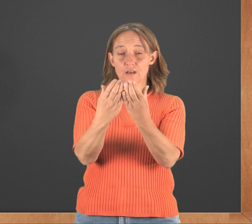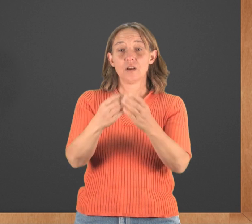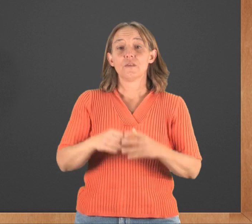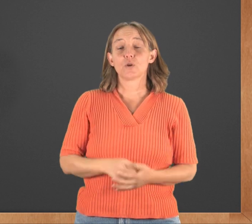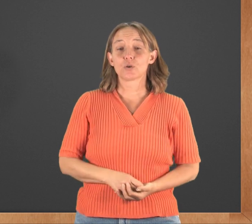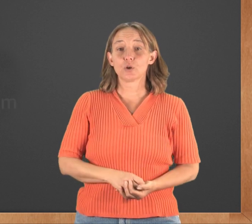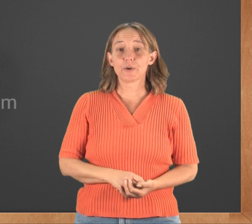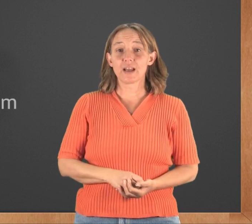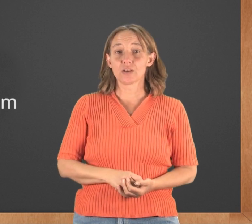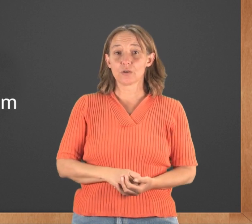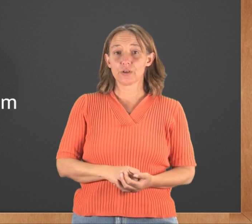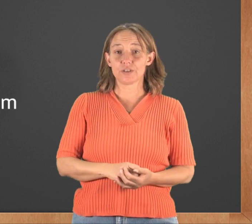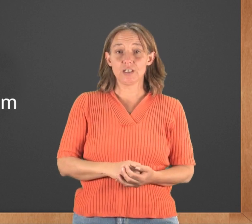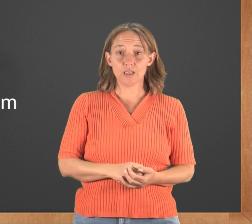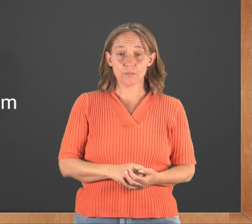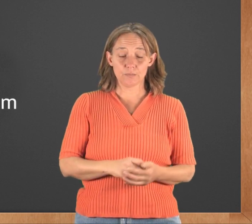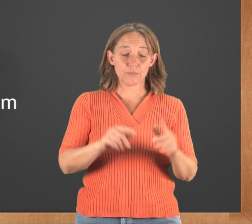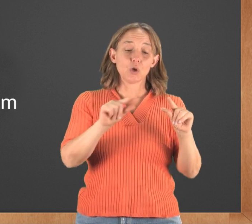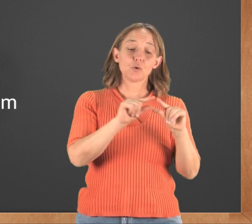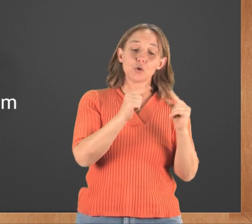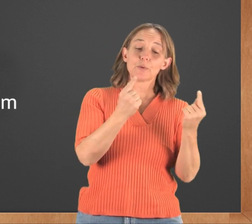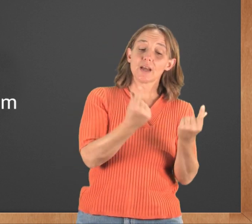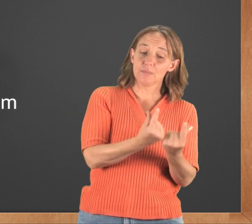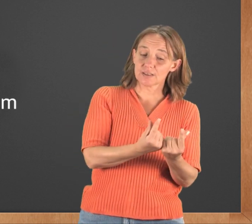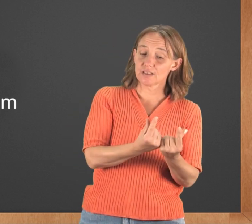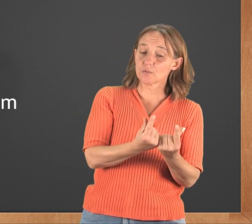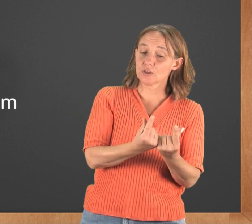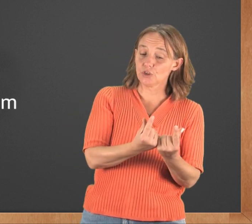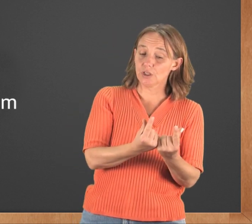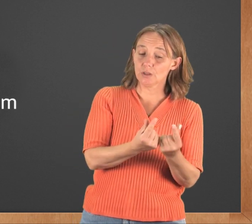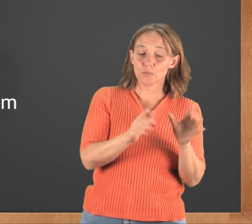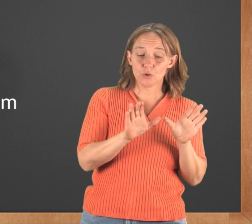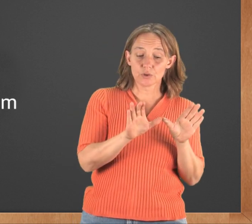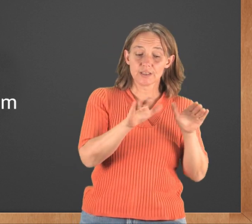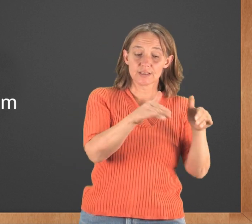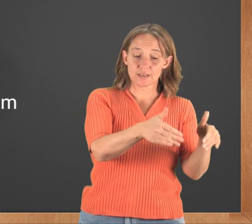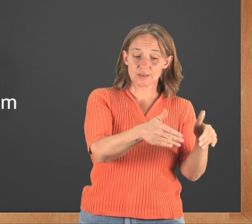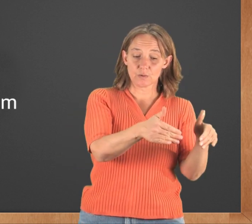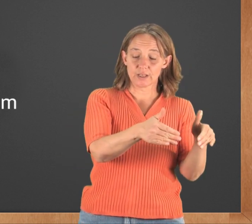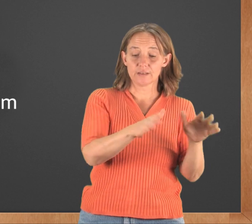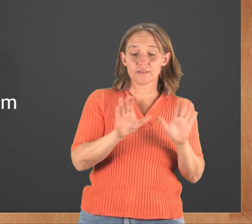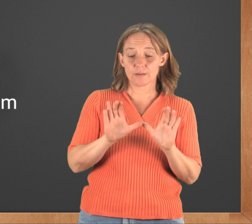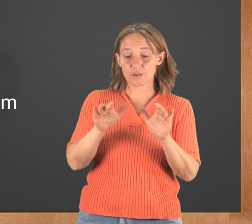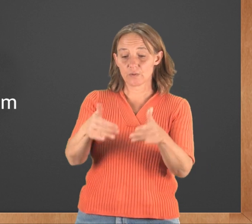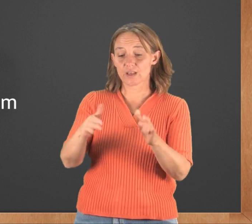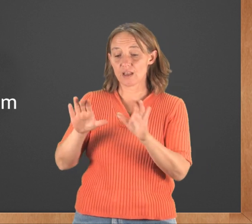For group, category or team, group can be sign with a "g". Usually it's this way. Same thing with category.